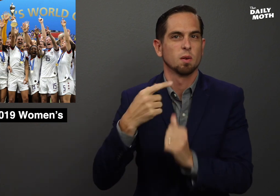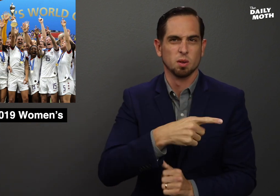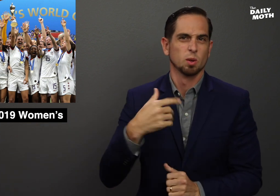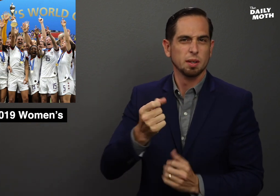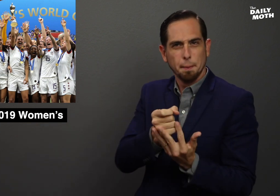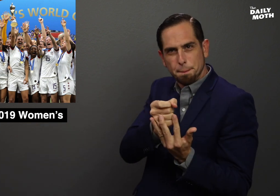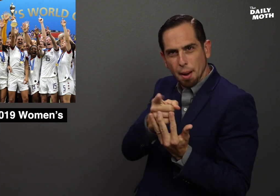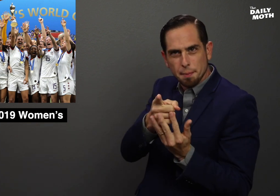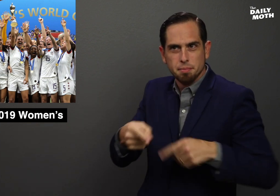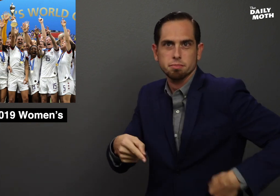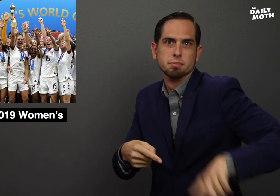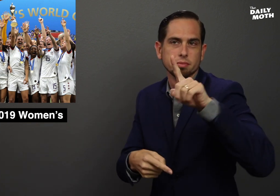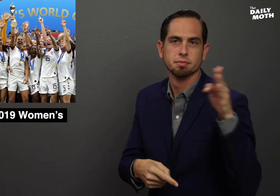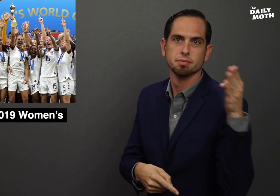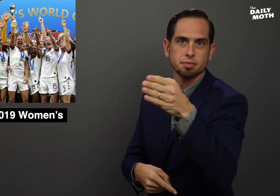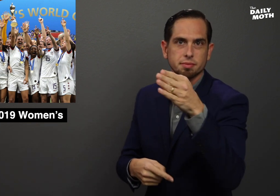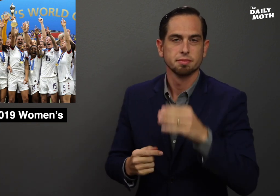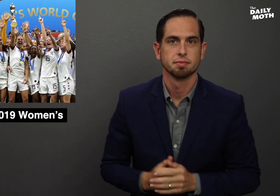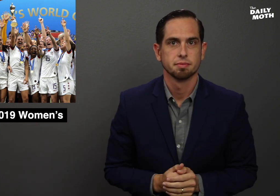with a booming kick.